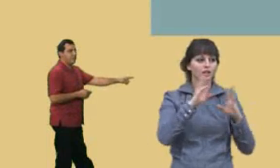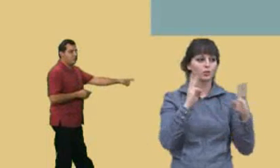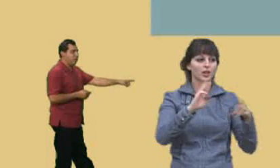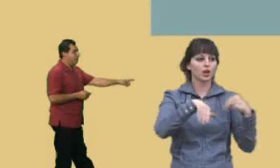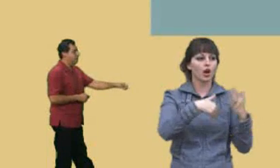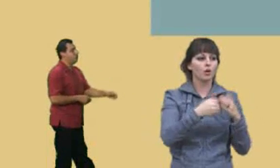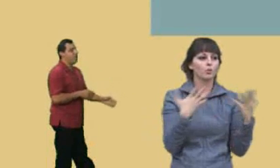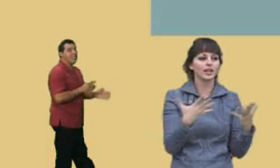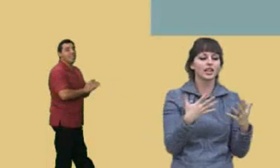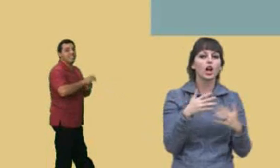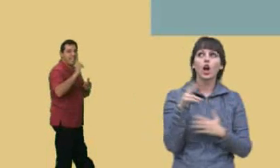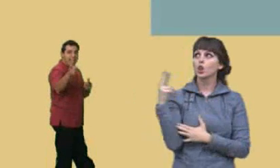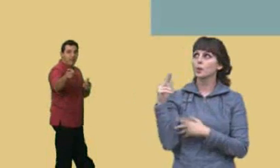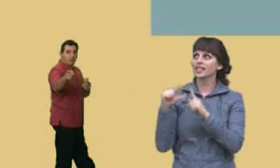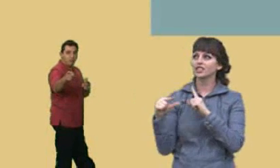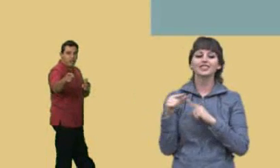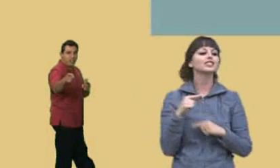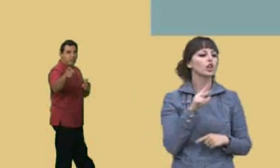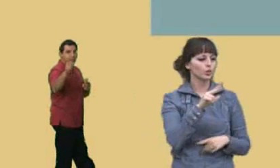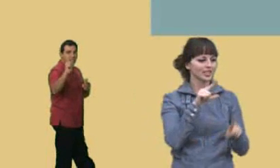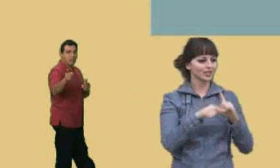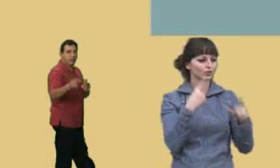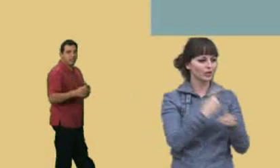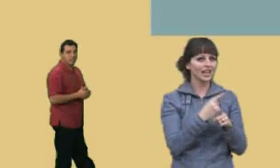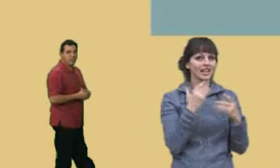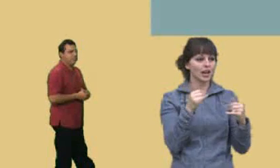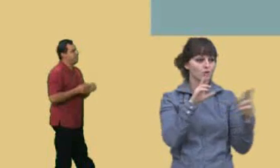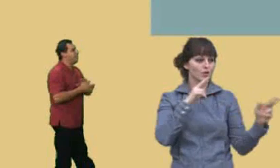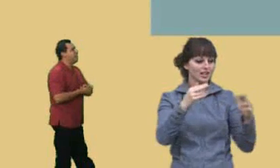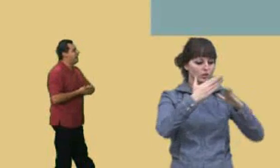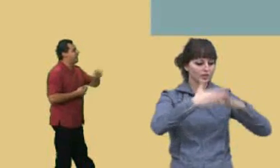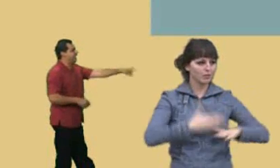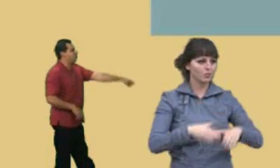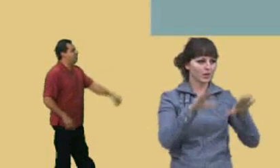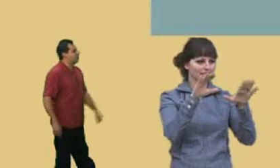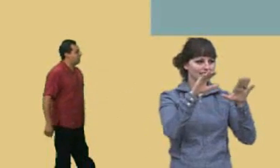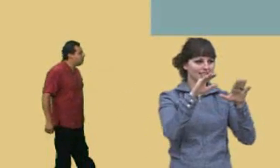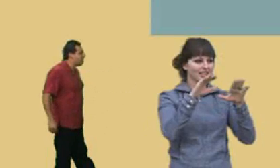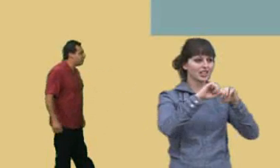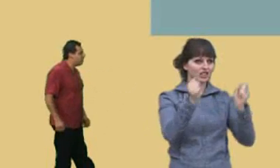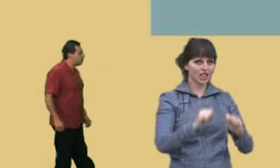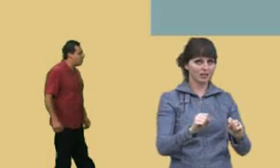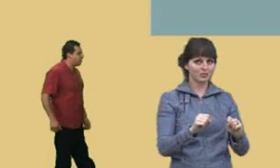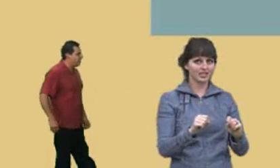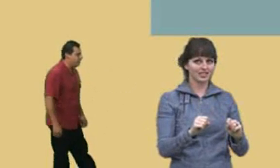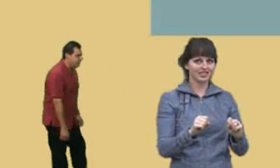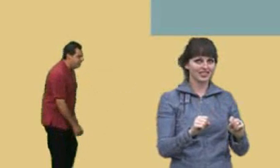Professor Perez: 3 inches, okay. Now we're ready to separate the solid. See, I got distracted! Keep it down over there, Charlie! Charlie: What?